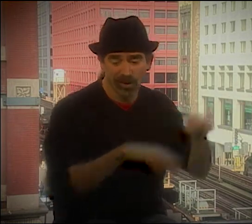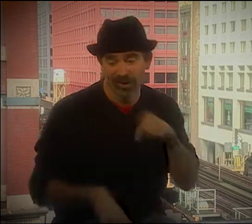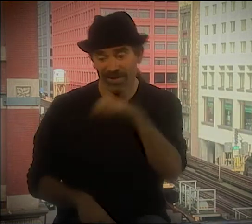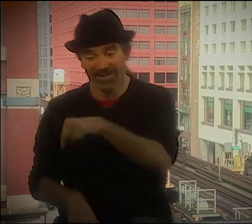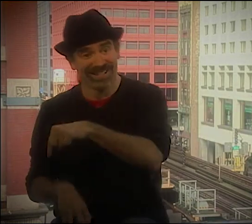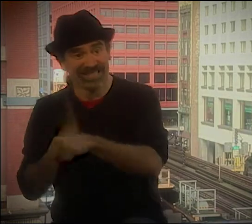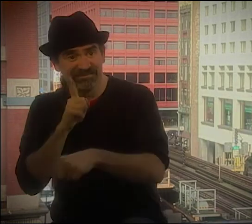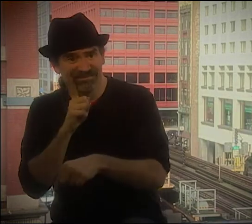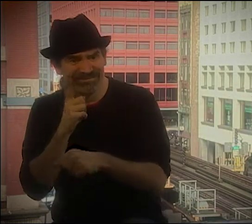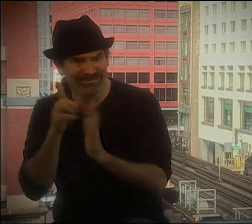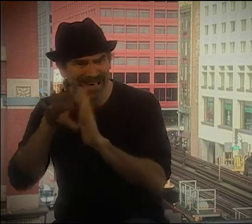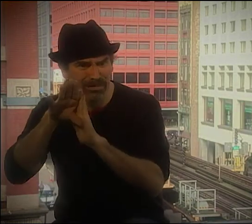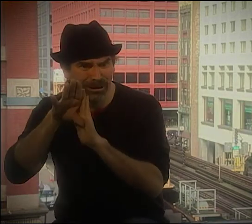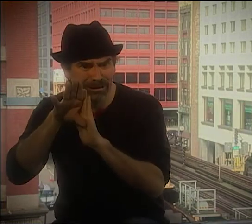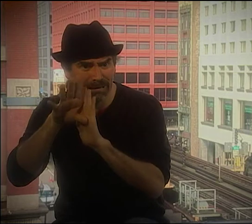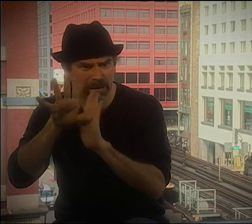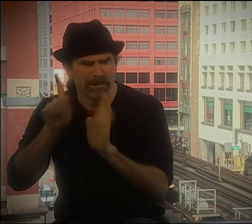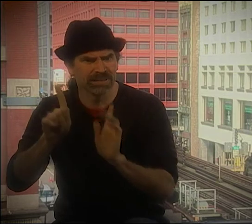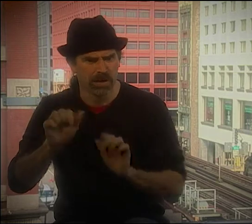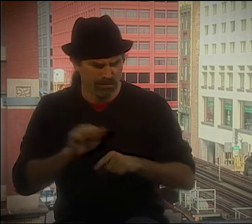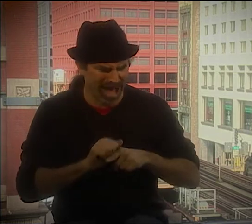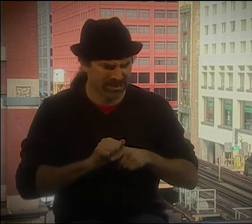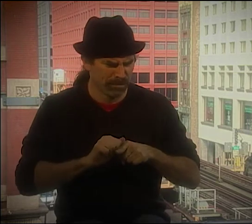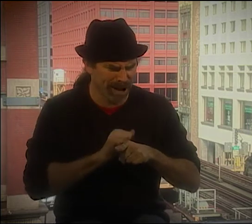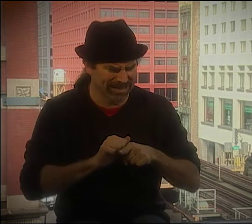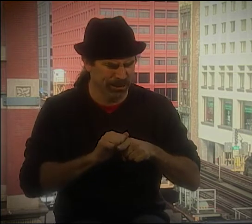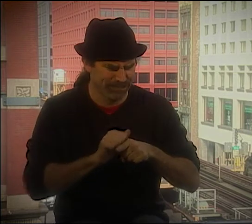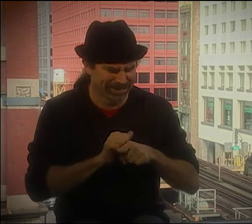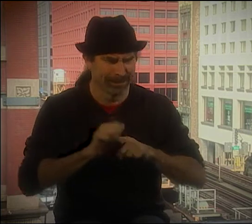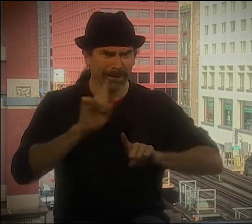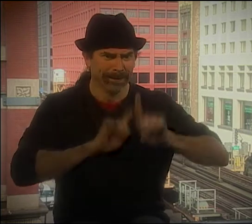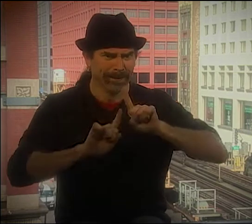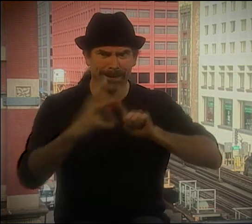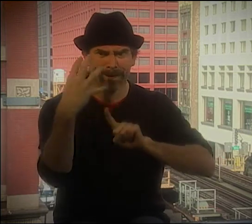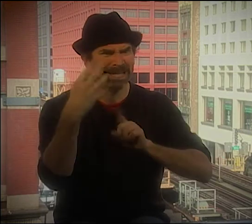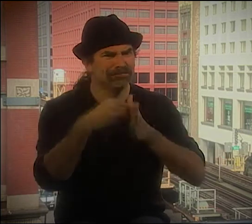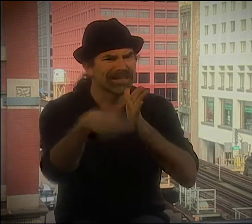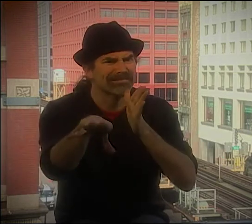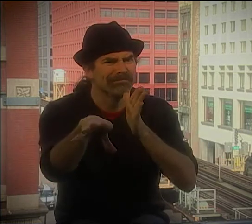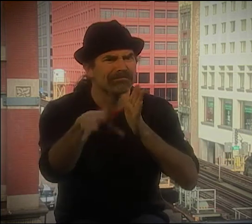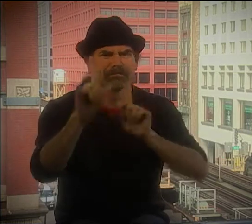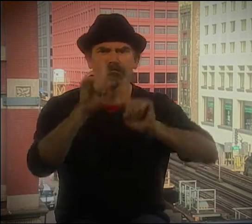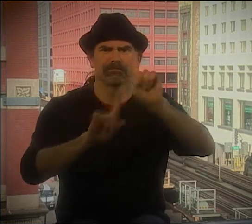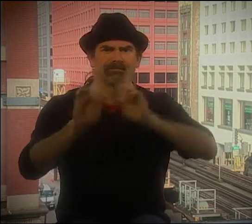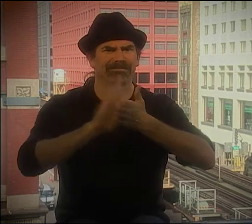BECAME MORE AVAILABLE TO THE COMMON PEOPLE. BUT IN TERMS OF MOVIES AND VIDEOS AND EVERYTHING,